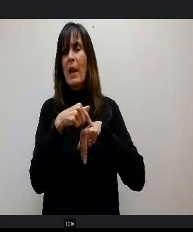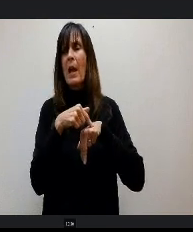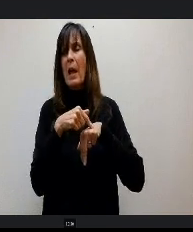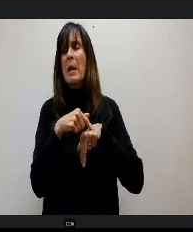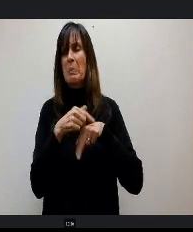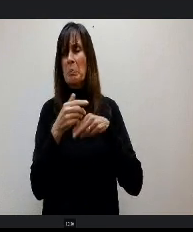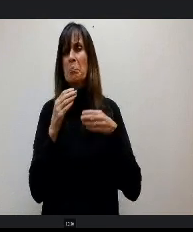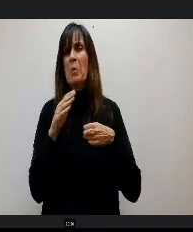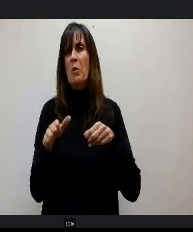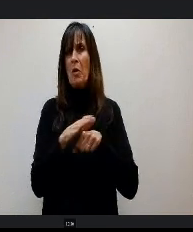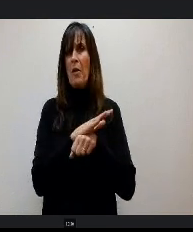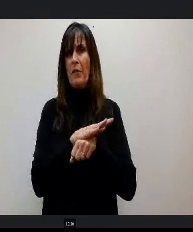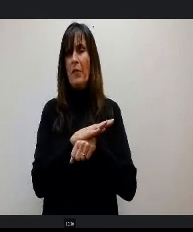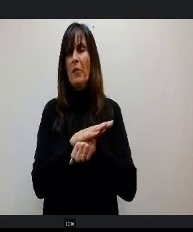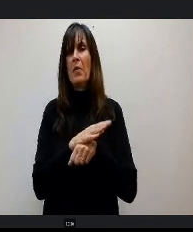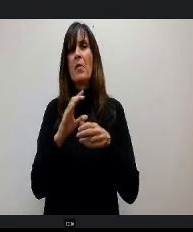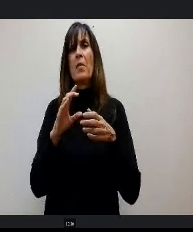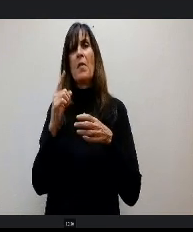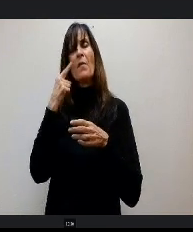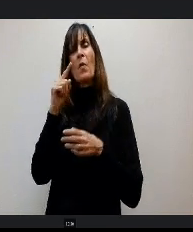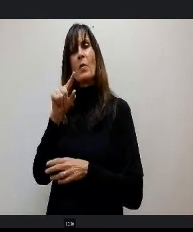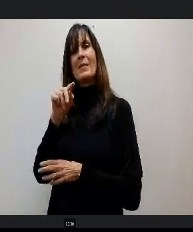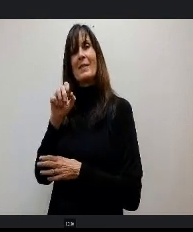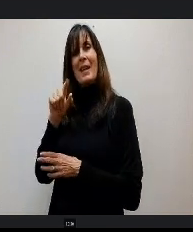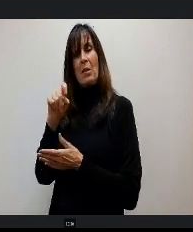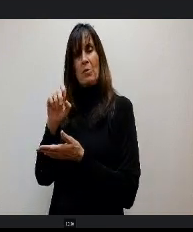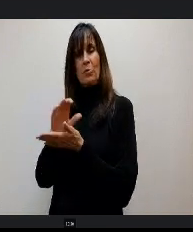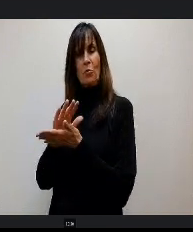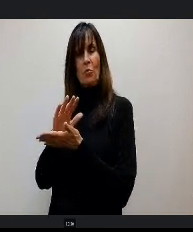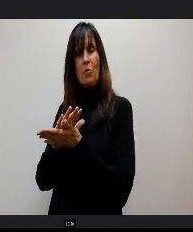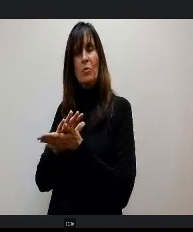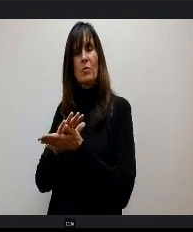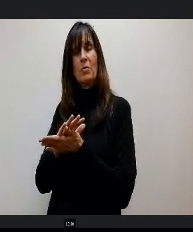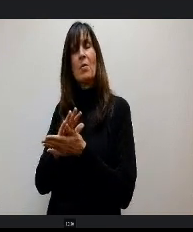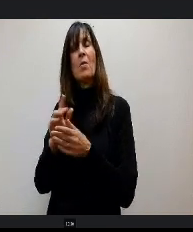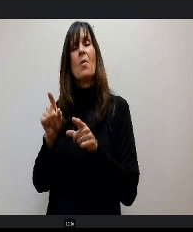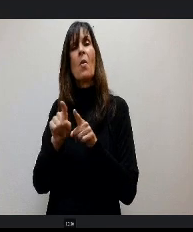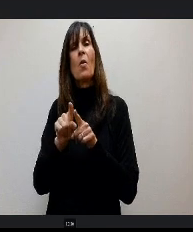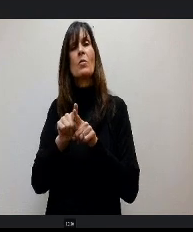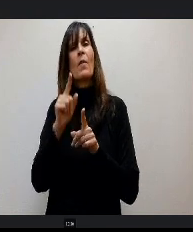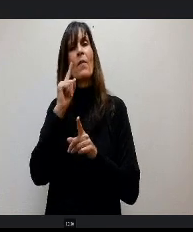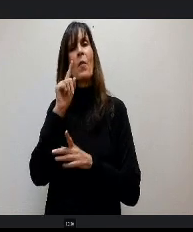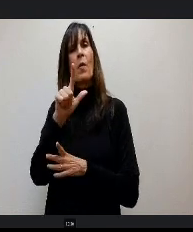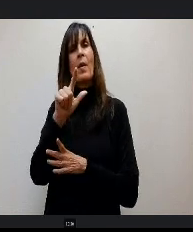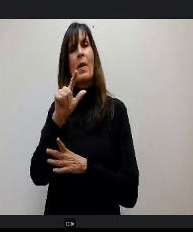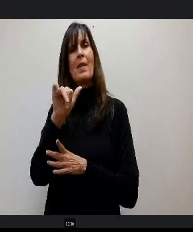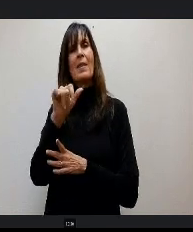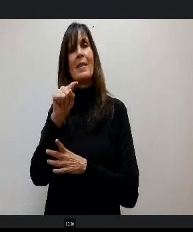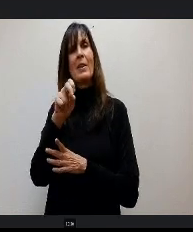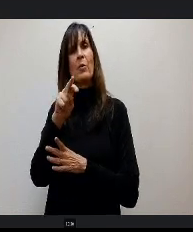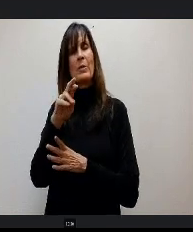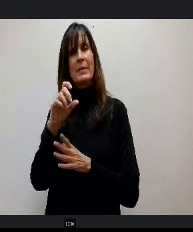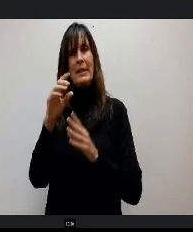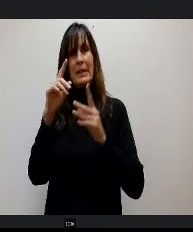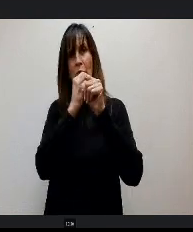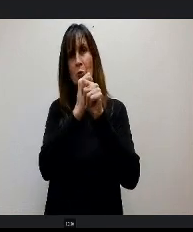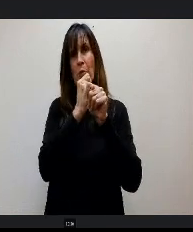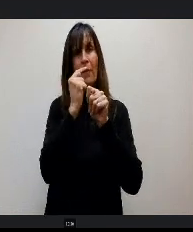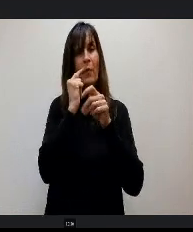staff up at our title schools, also with respect to our literacy tutoring at our elementary schools. ESSER is going away.